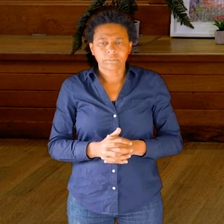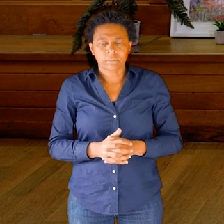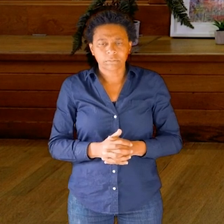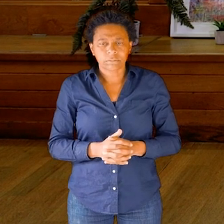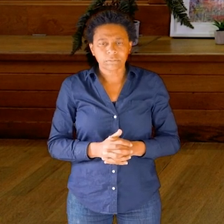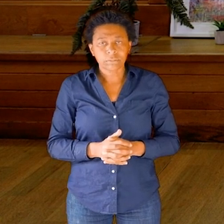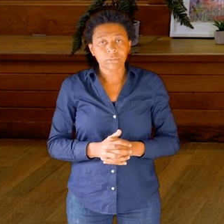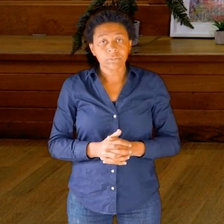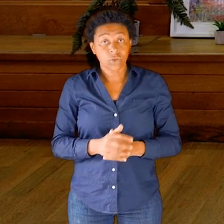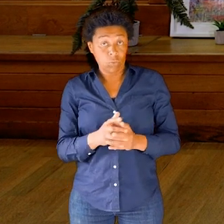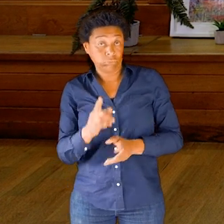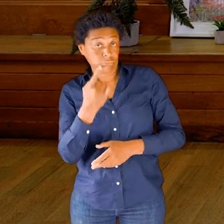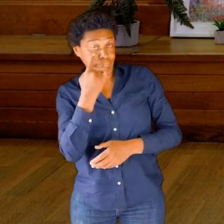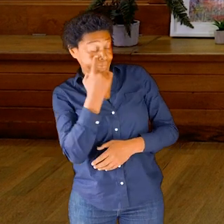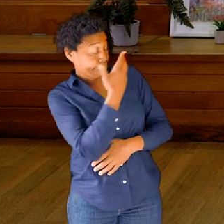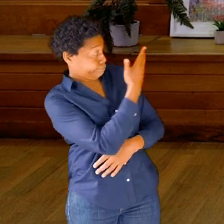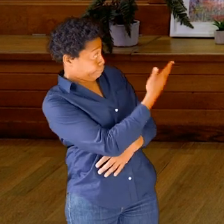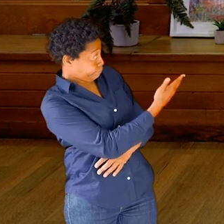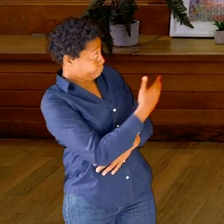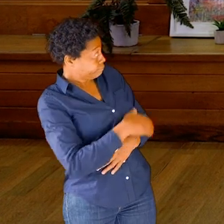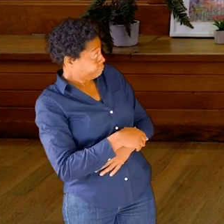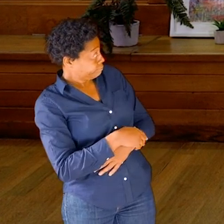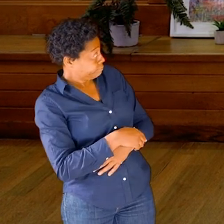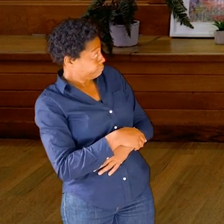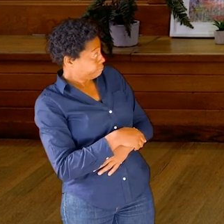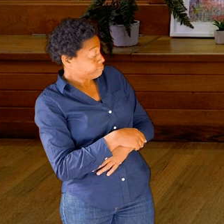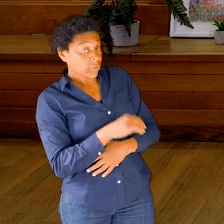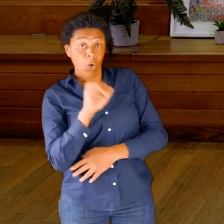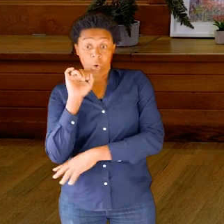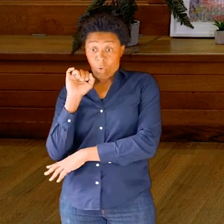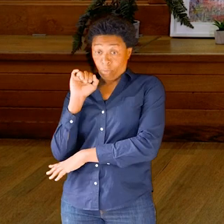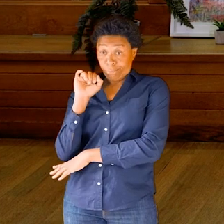Now, when I lean forward like this—in a version that works for you, but when